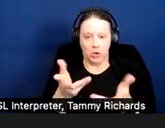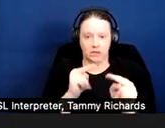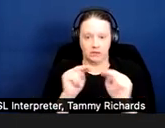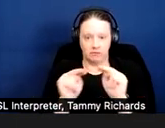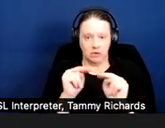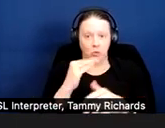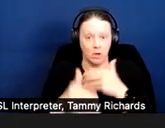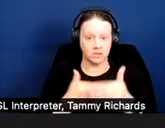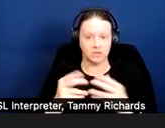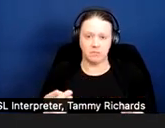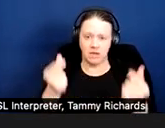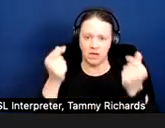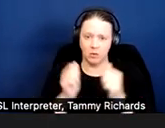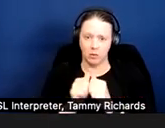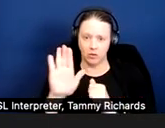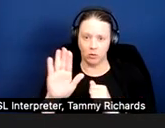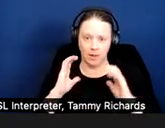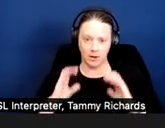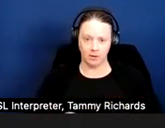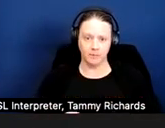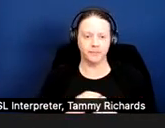Next slide.